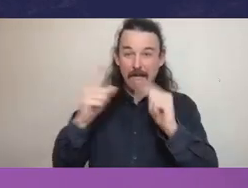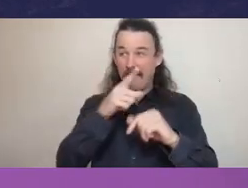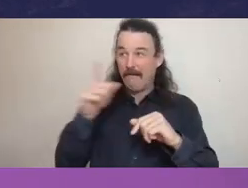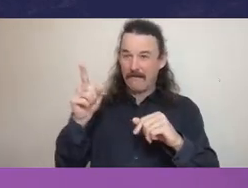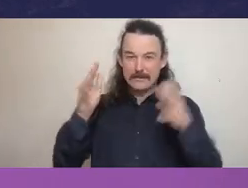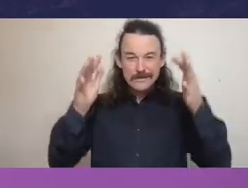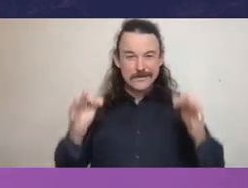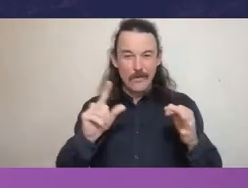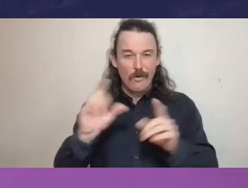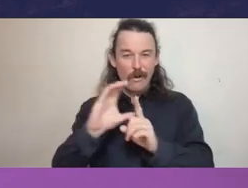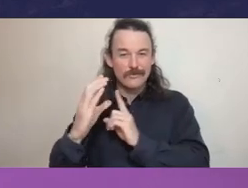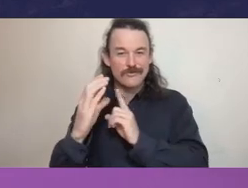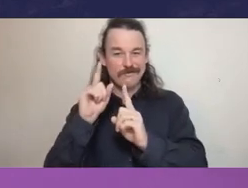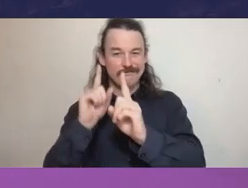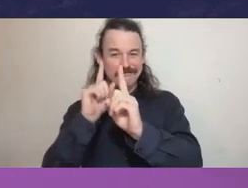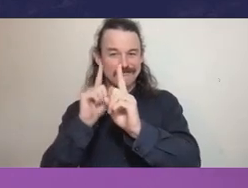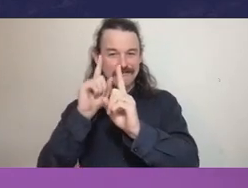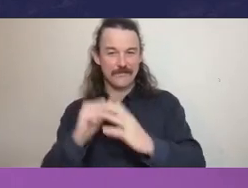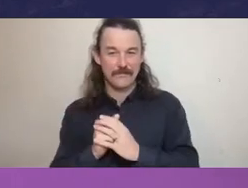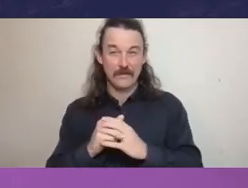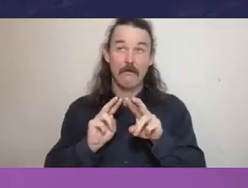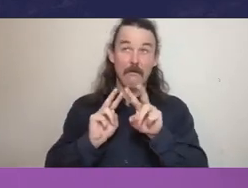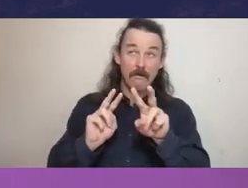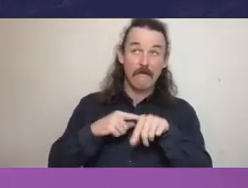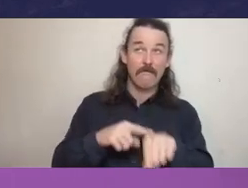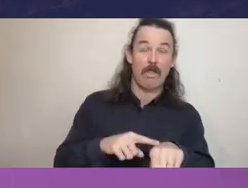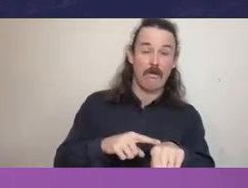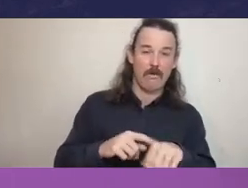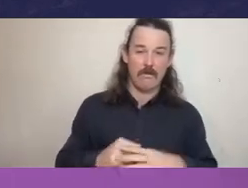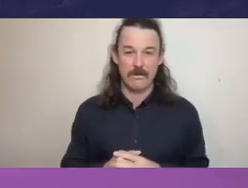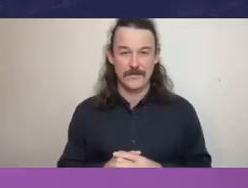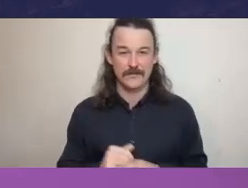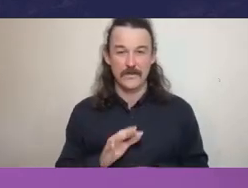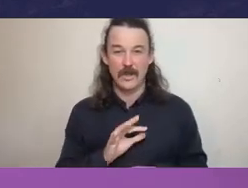It's not about it's not something that is confined to the governance and risk side of an organization.